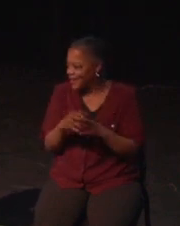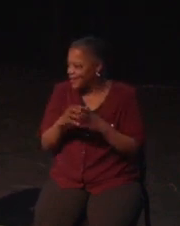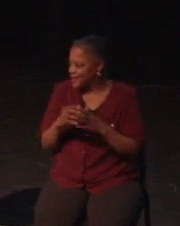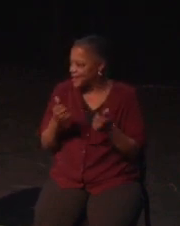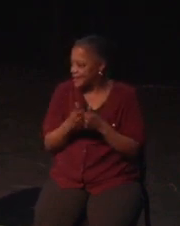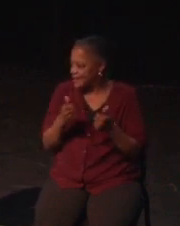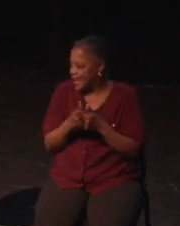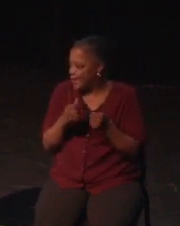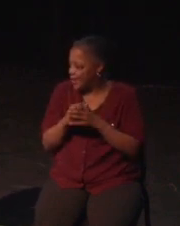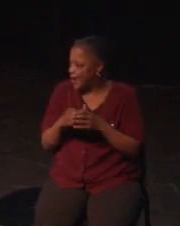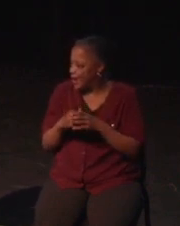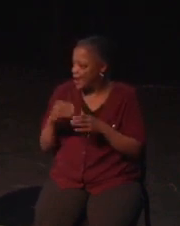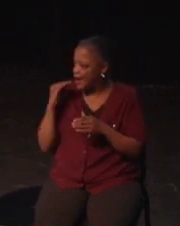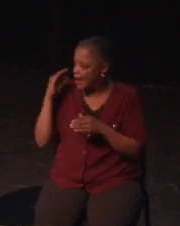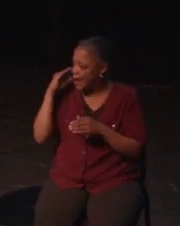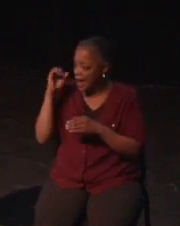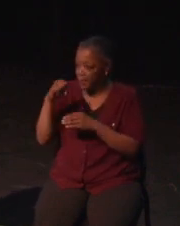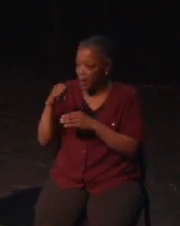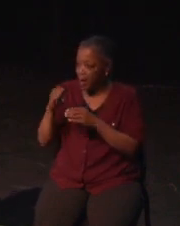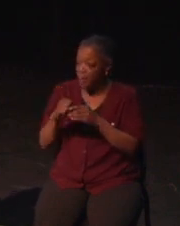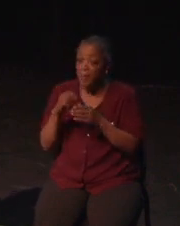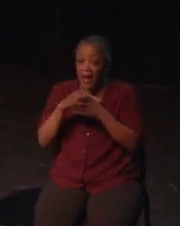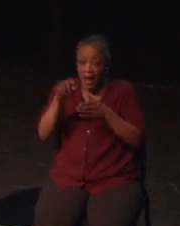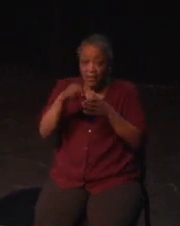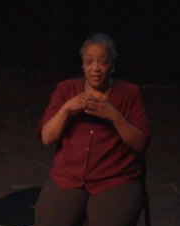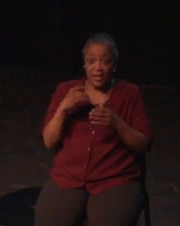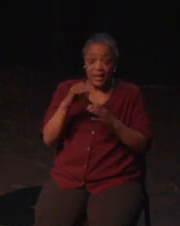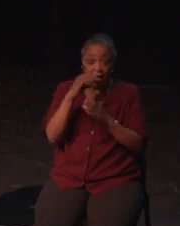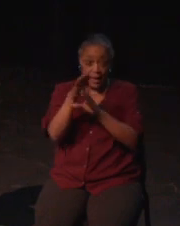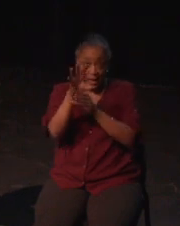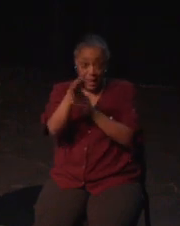What may seem like a solution is either flawed or